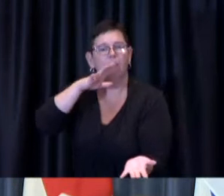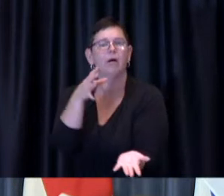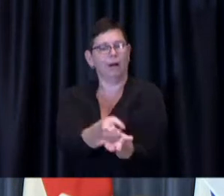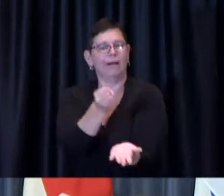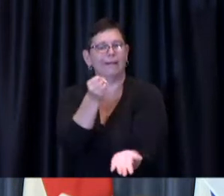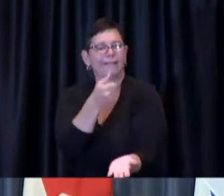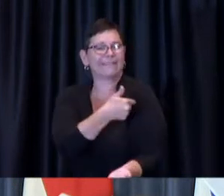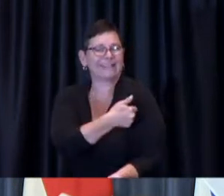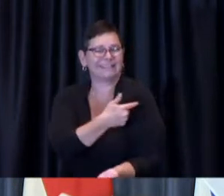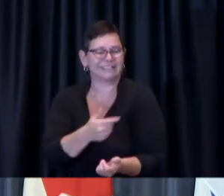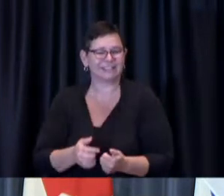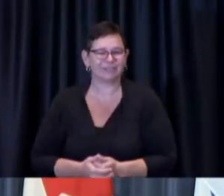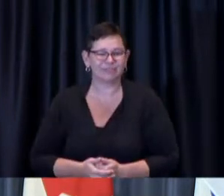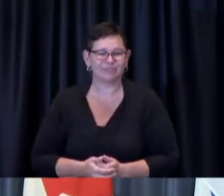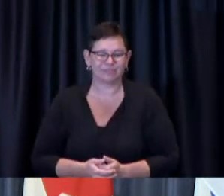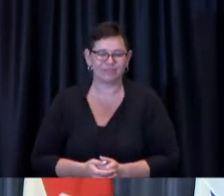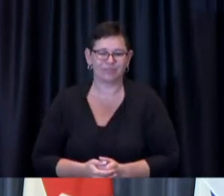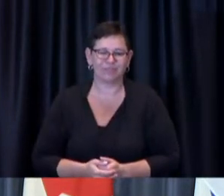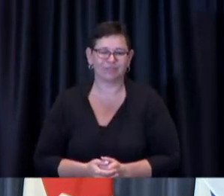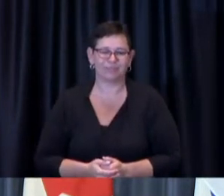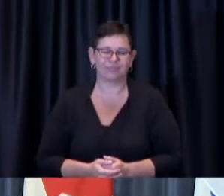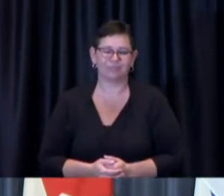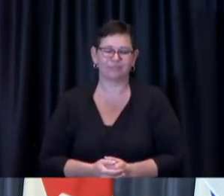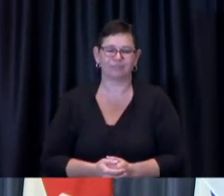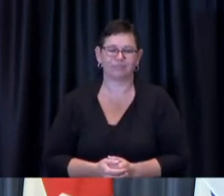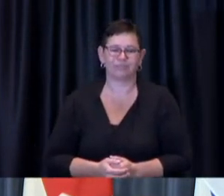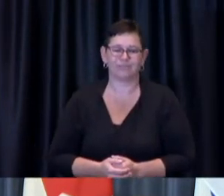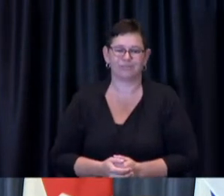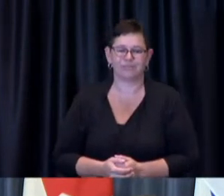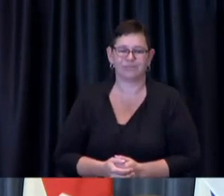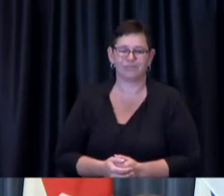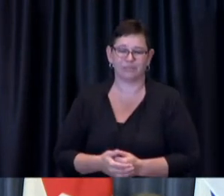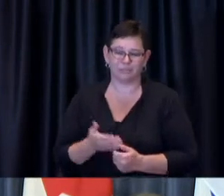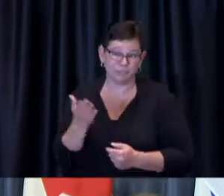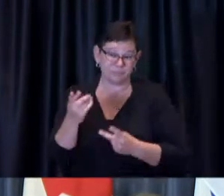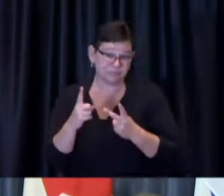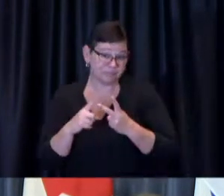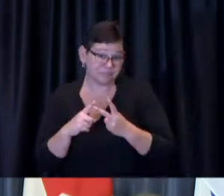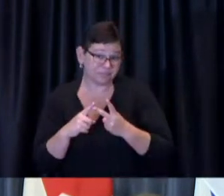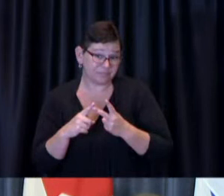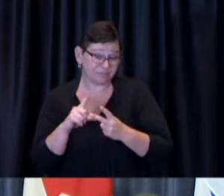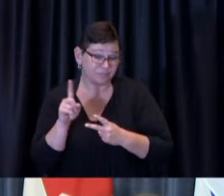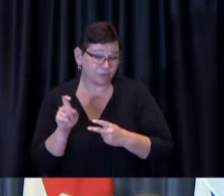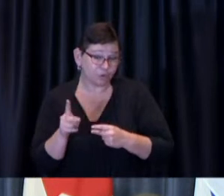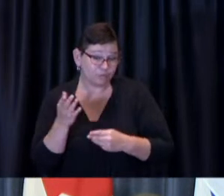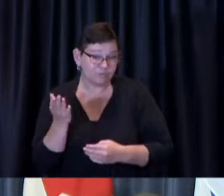follow up and i want to talk to you about uh back to school safety we know students